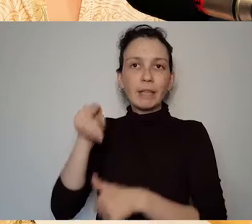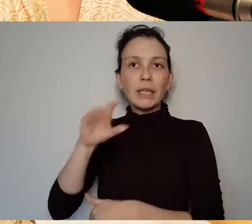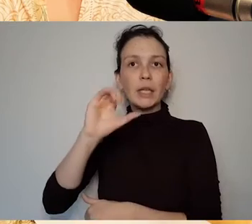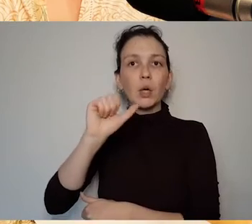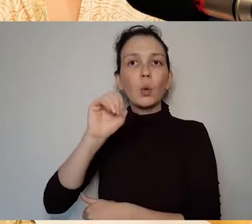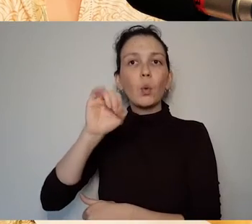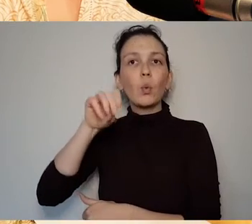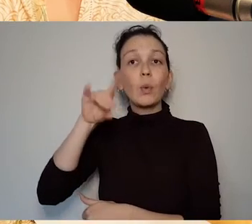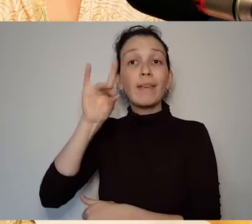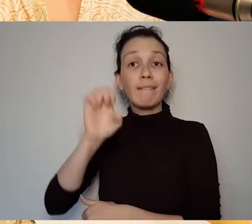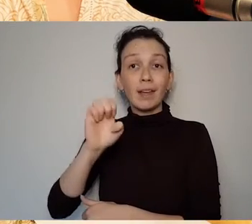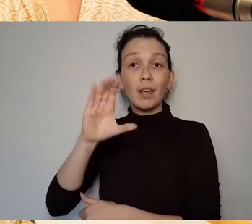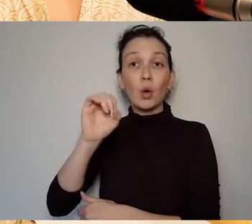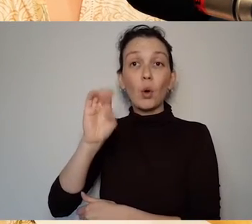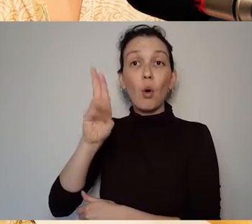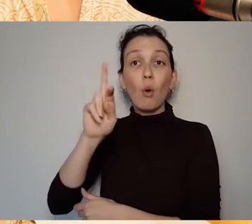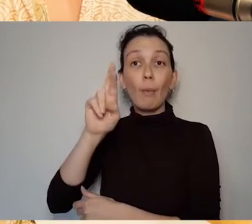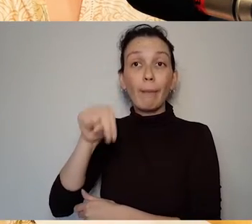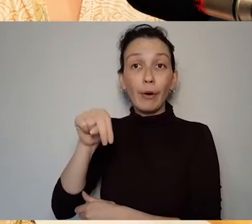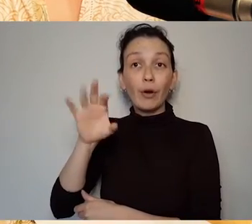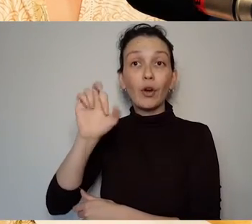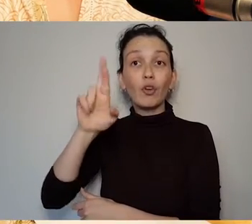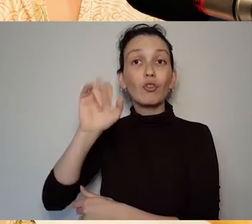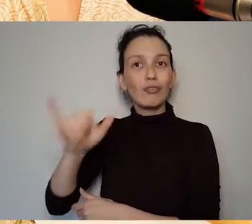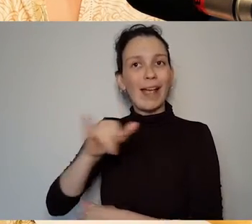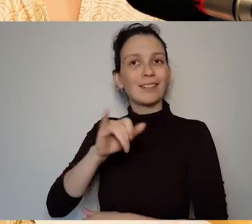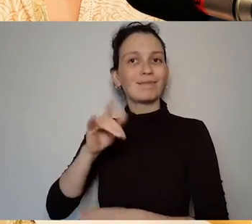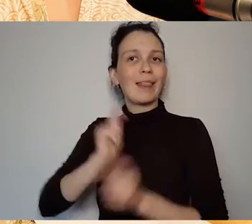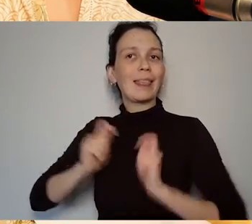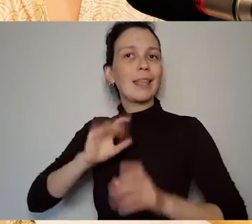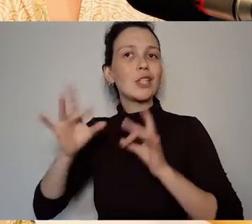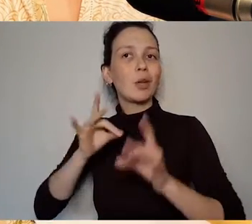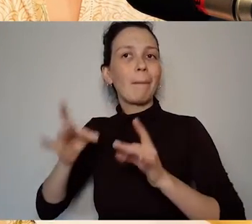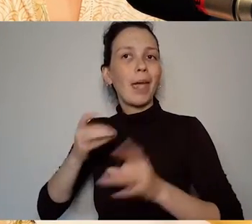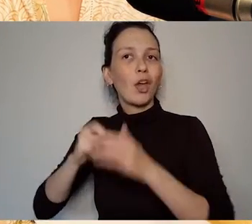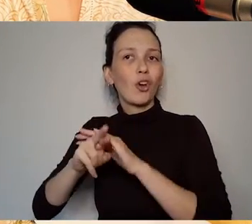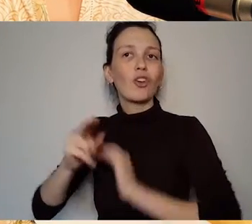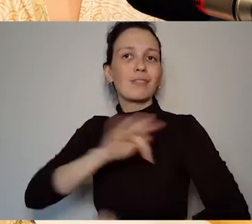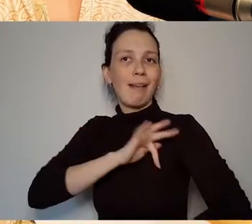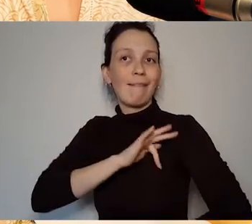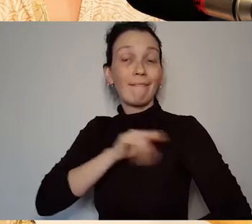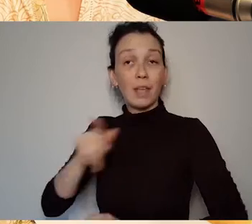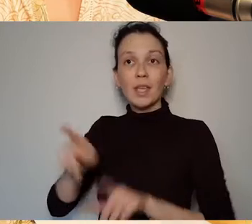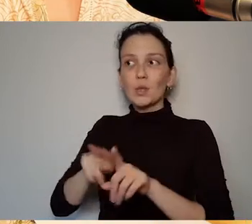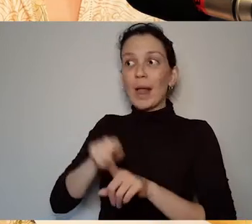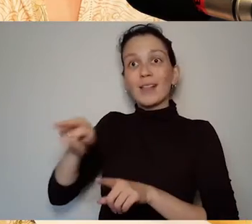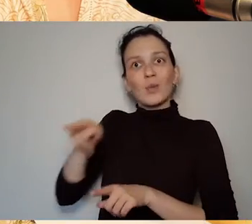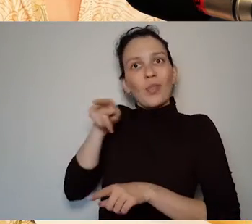Caoimhe Coburn Gray, who's also a theatre maker has been extraordinarily helpful to